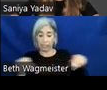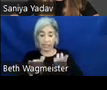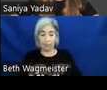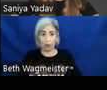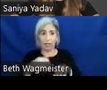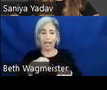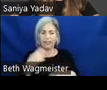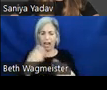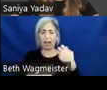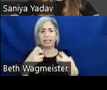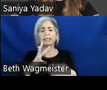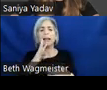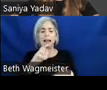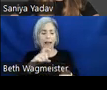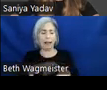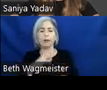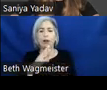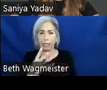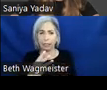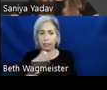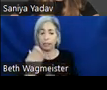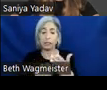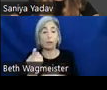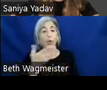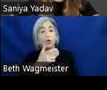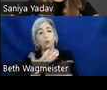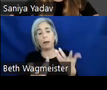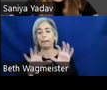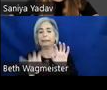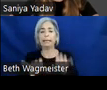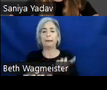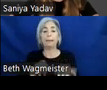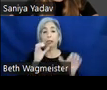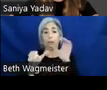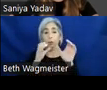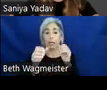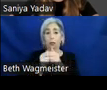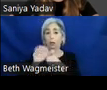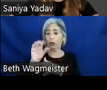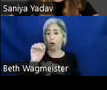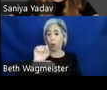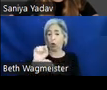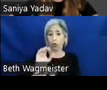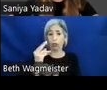time speaking. For someone that may be typing to communicate with coworkers and uses a keyboard to